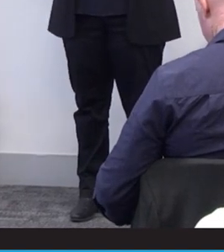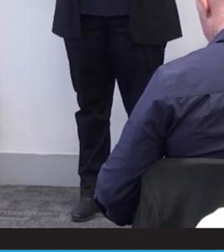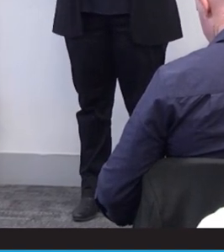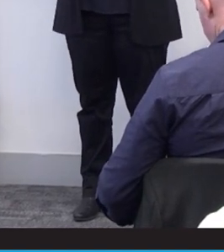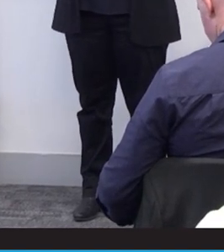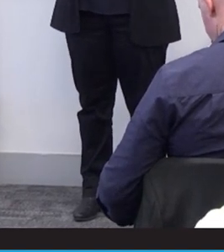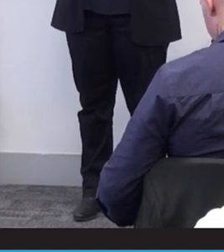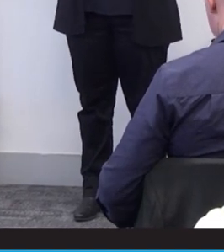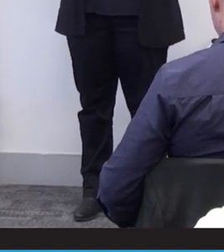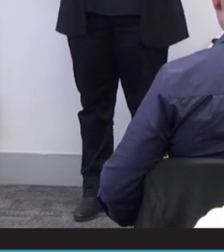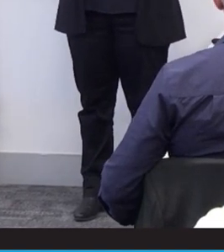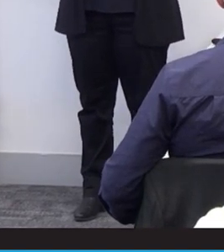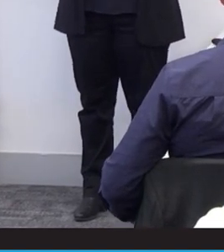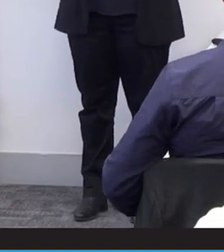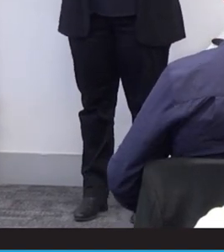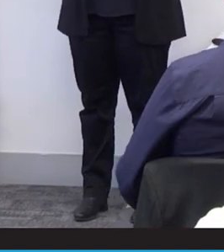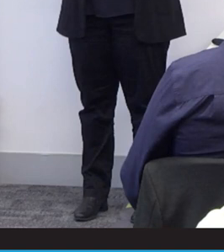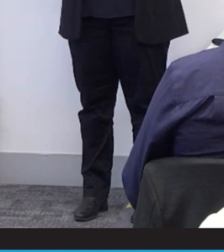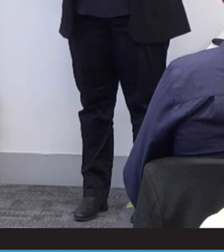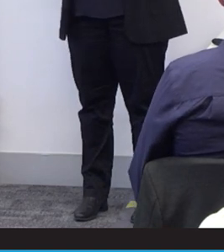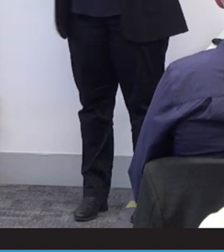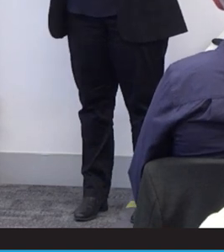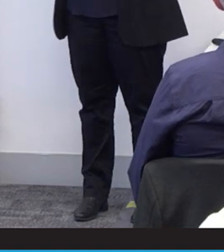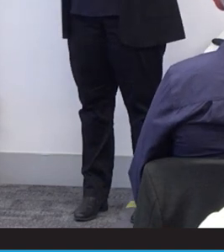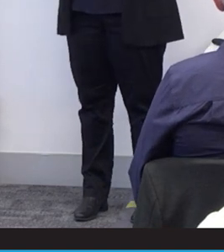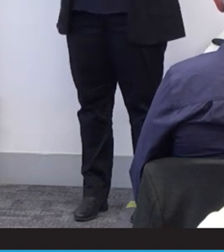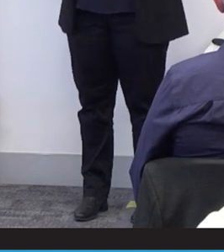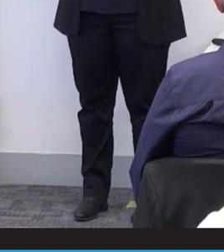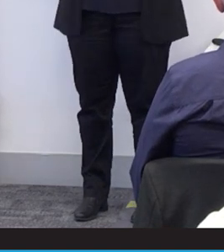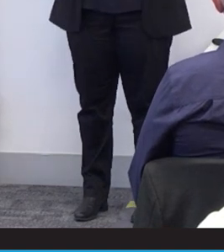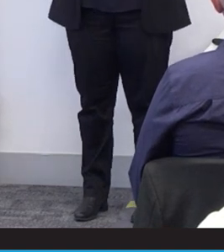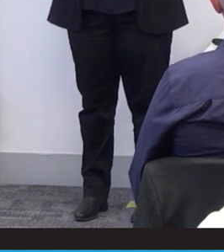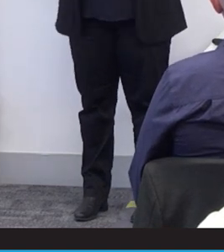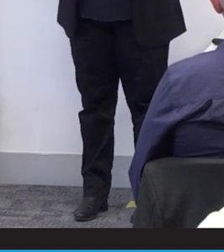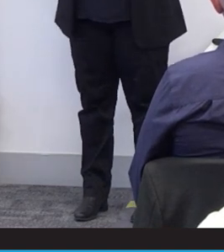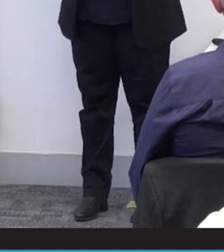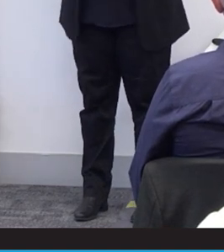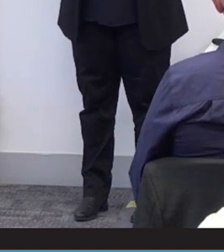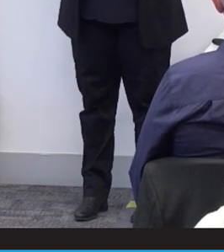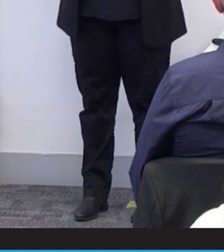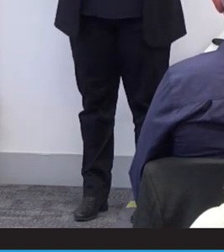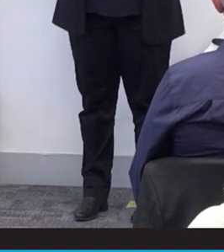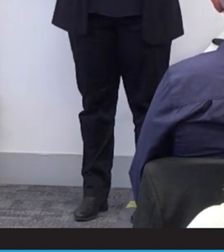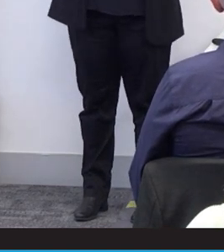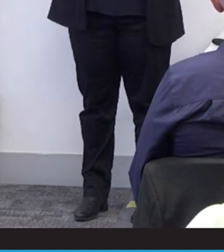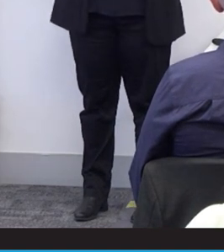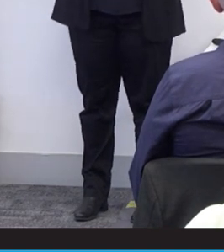am Still faced with, despite the value I bring to society.